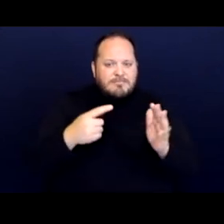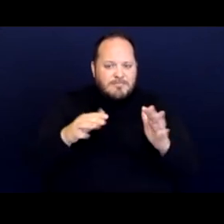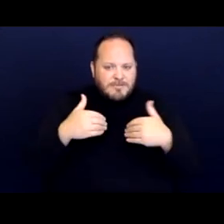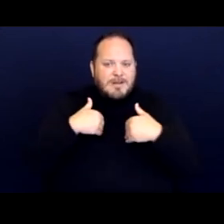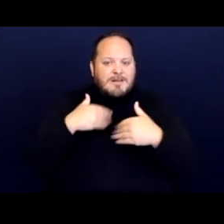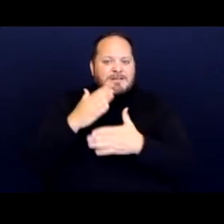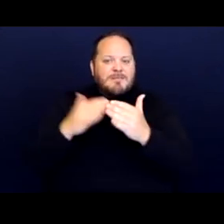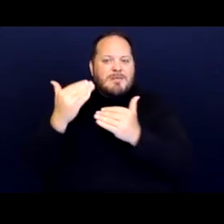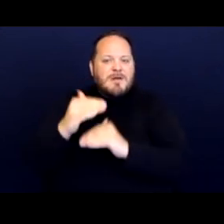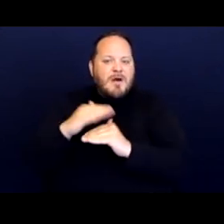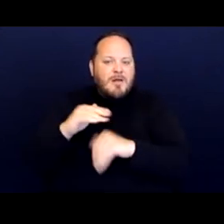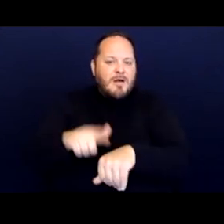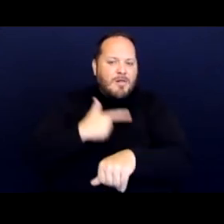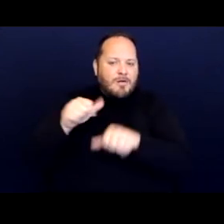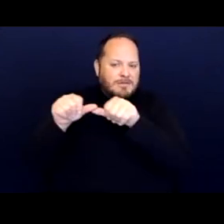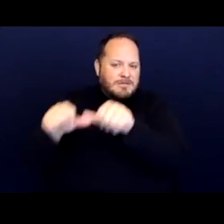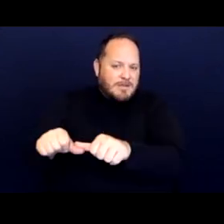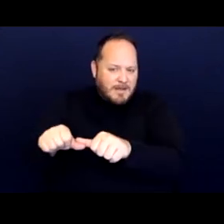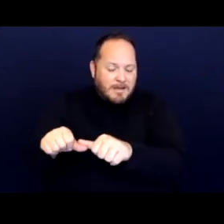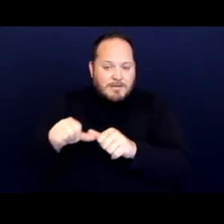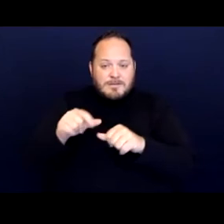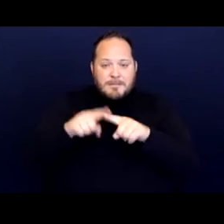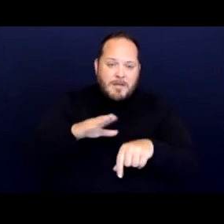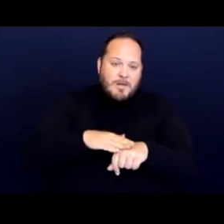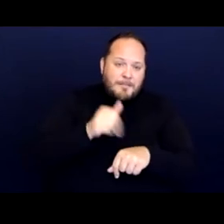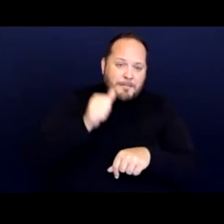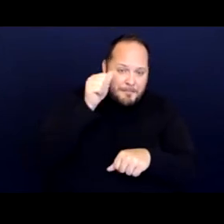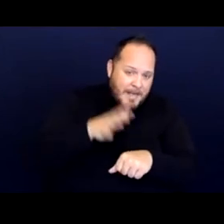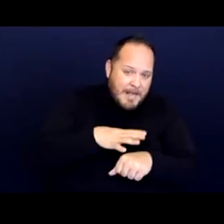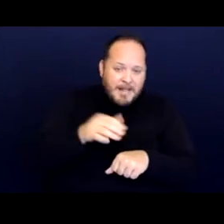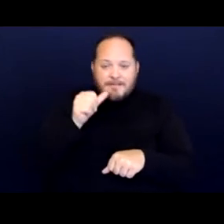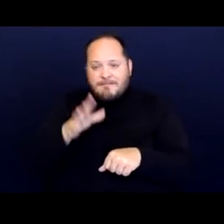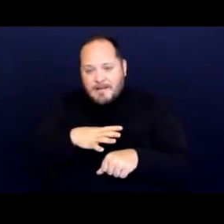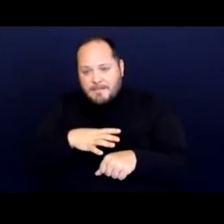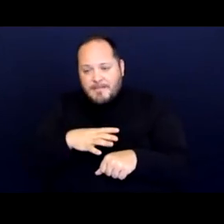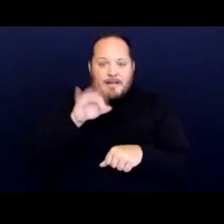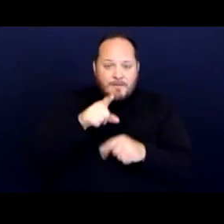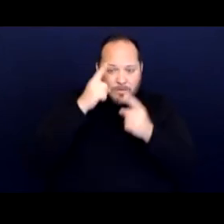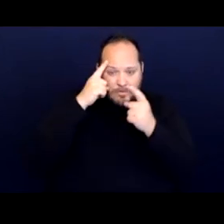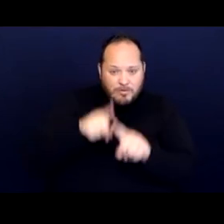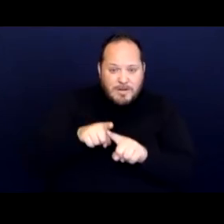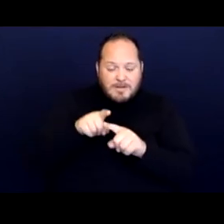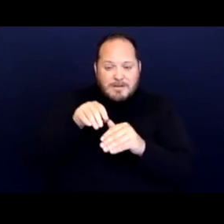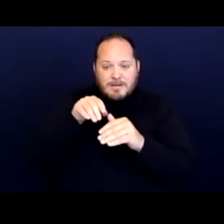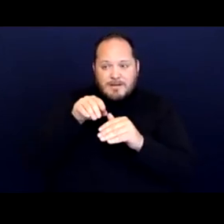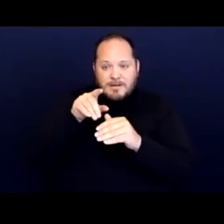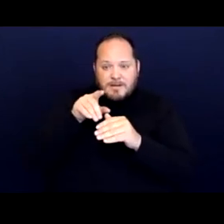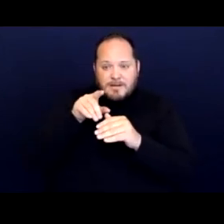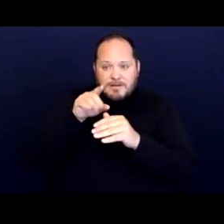So depending on whether or not you were male or female whether or not you agree to enter into a religious training program,